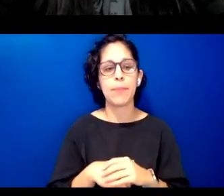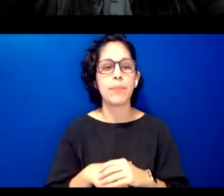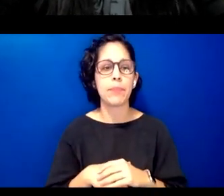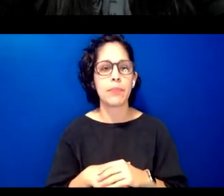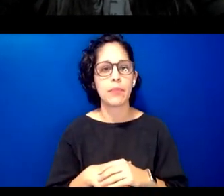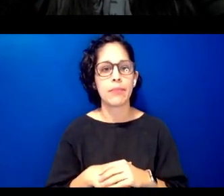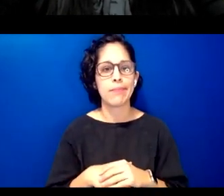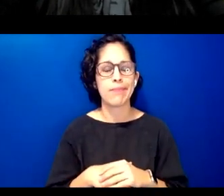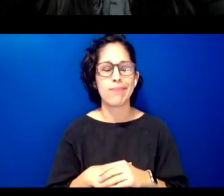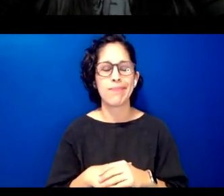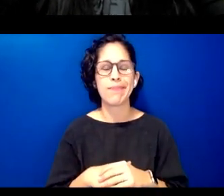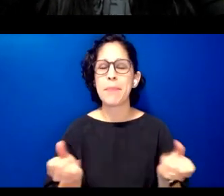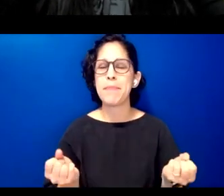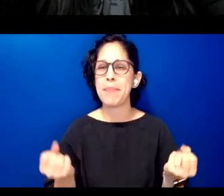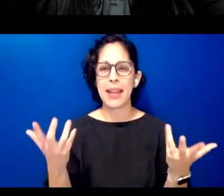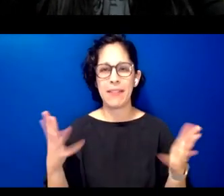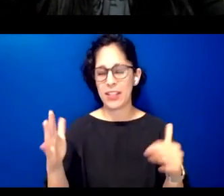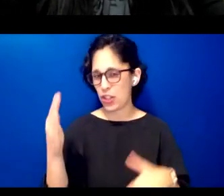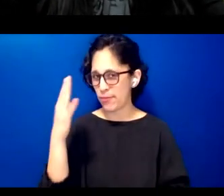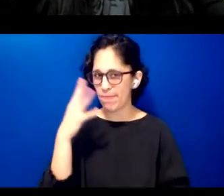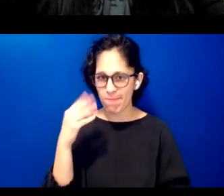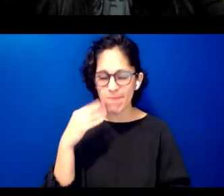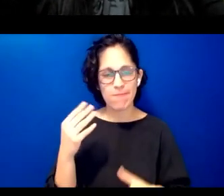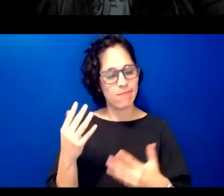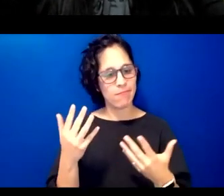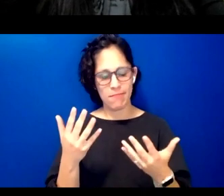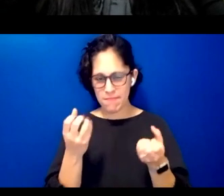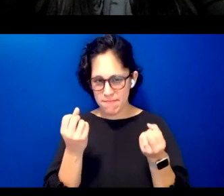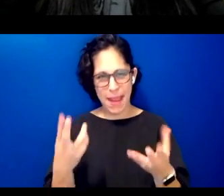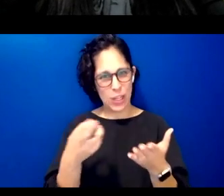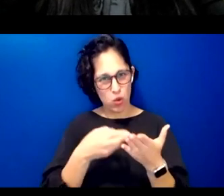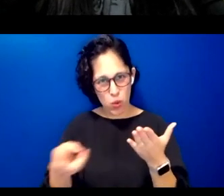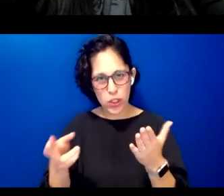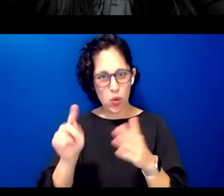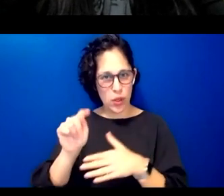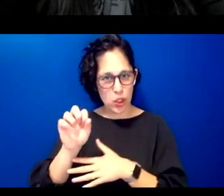familiar with language materials and resources that were created at the turn of the century